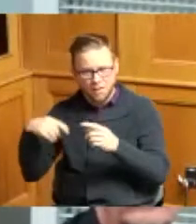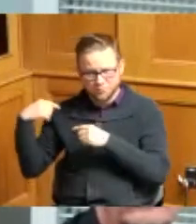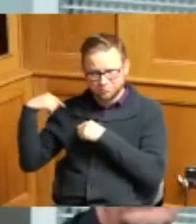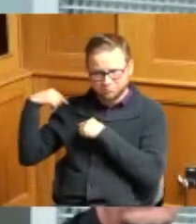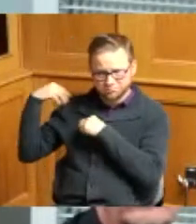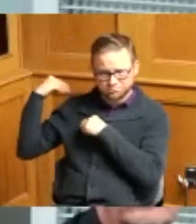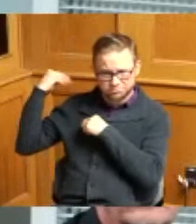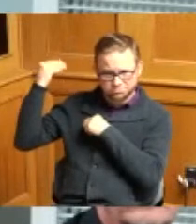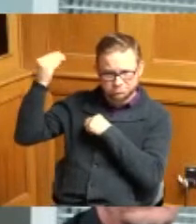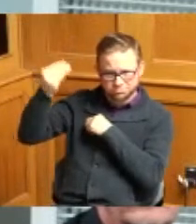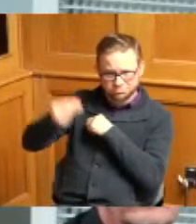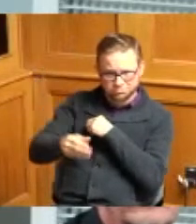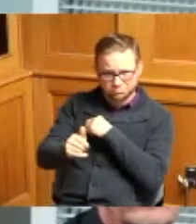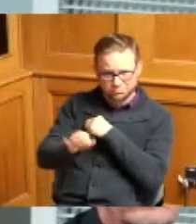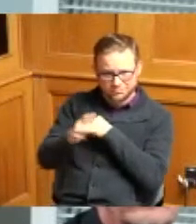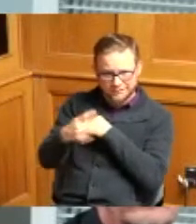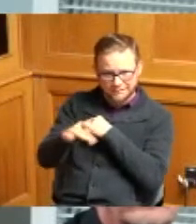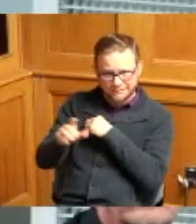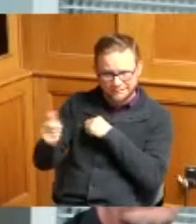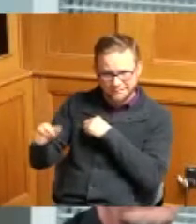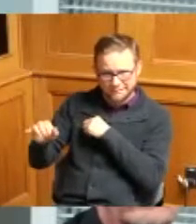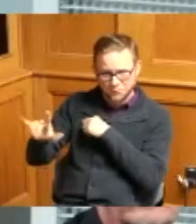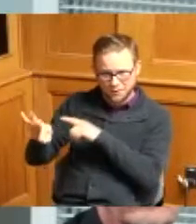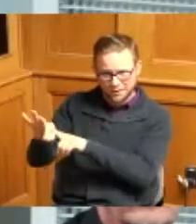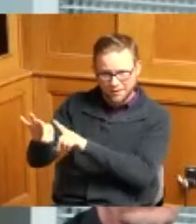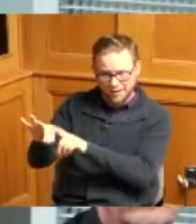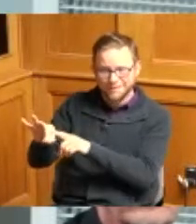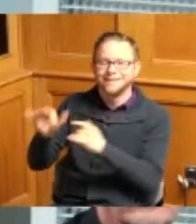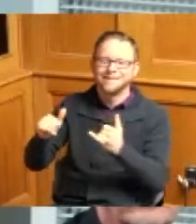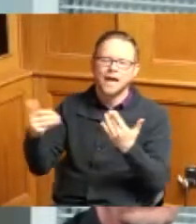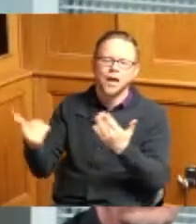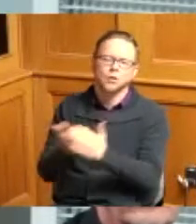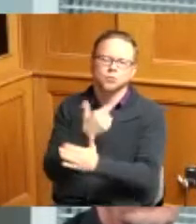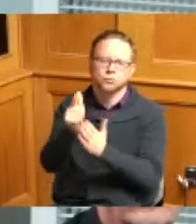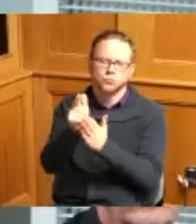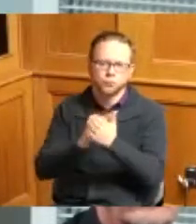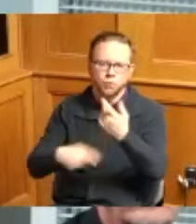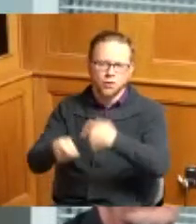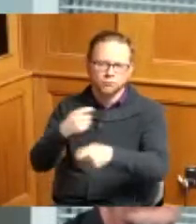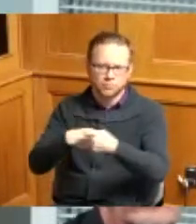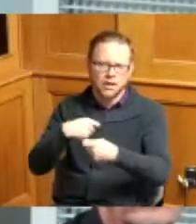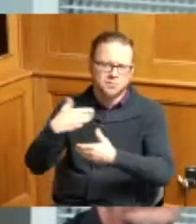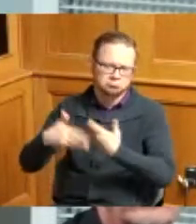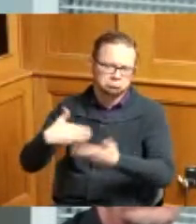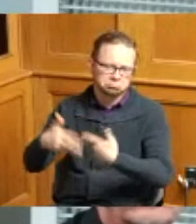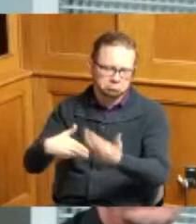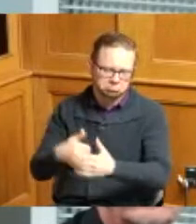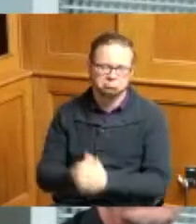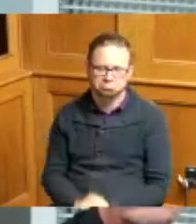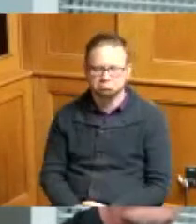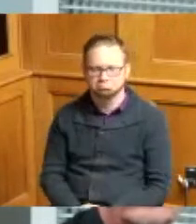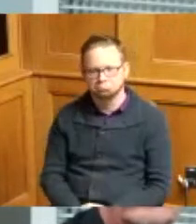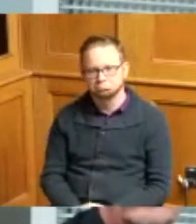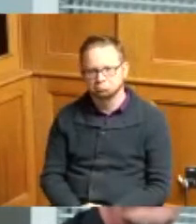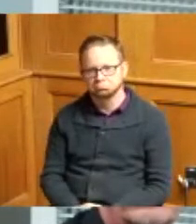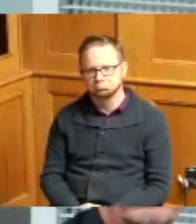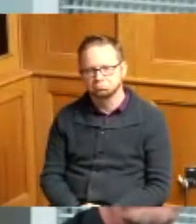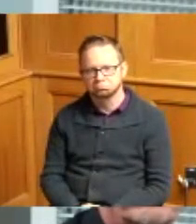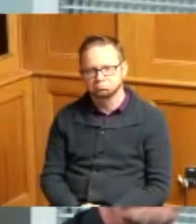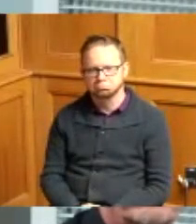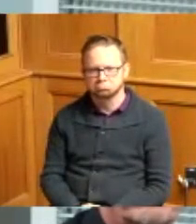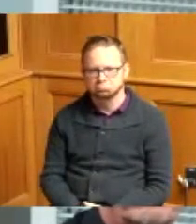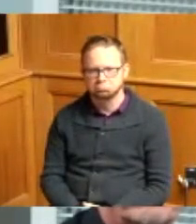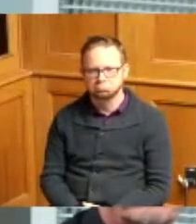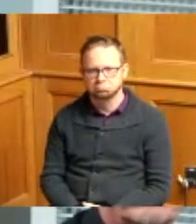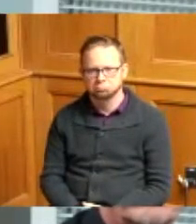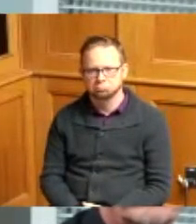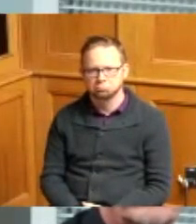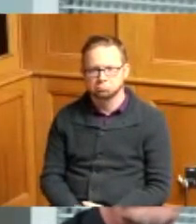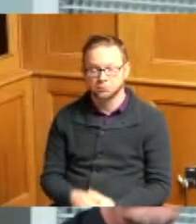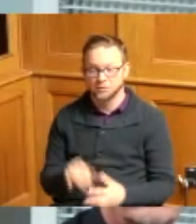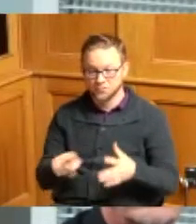and 1929 and everything have been superseded over the years and this all started over the bees gang